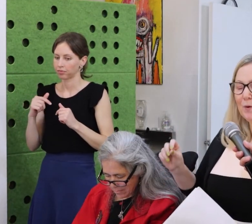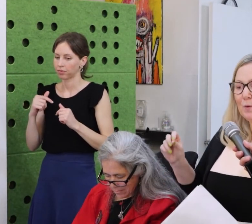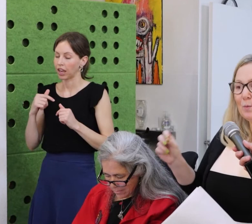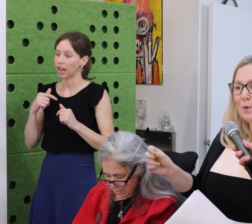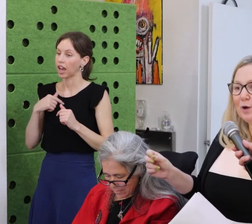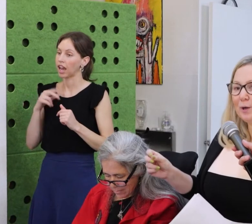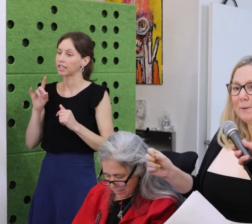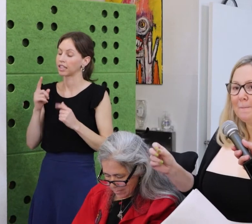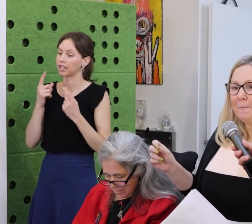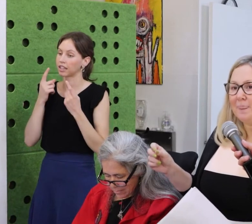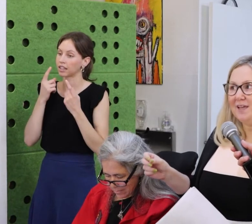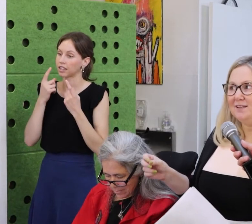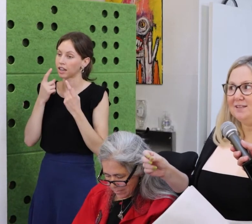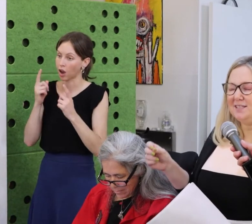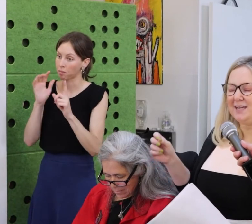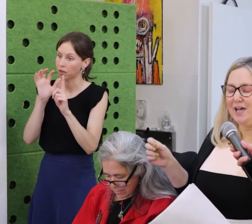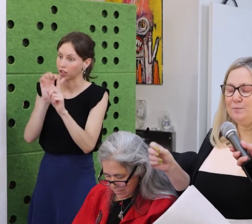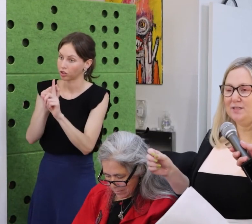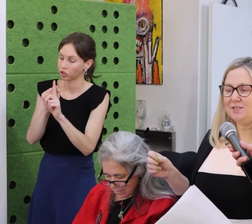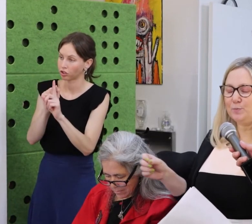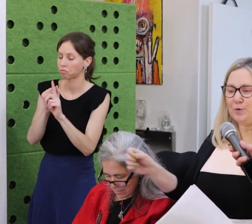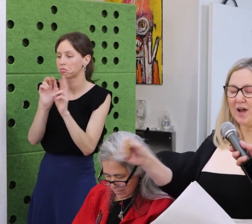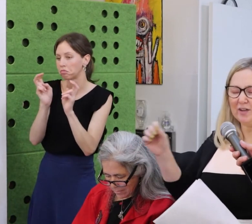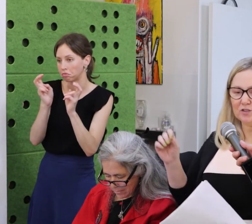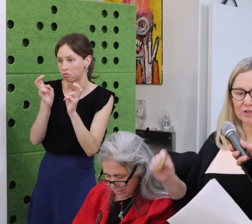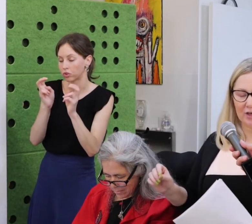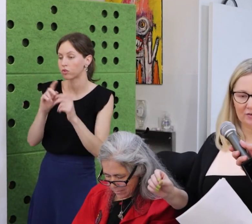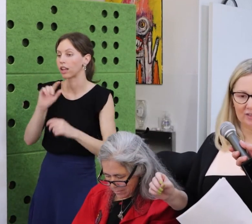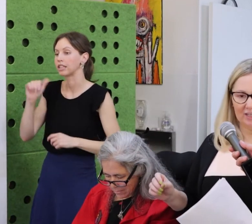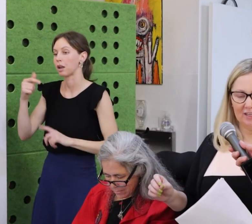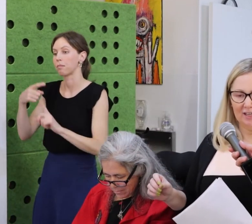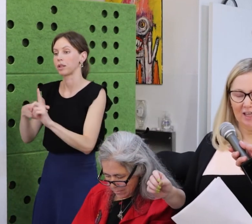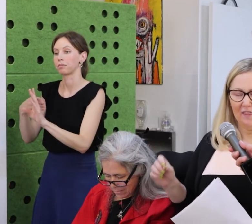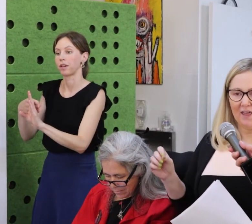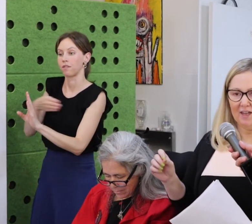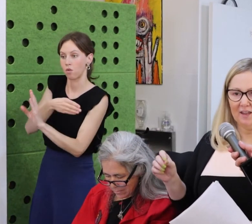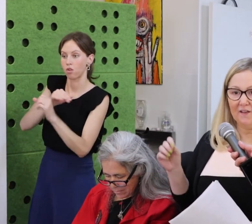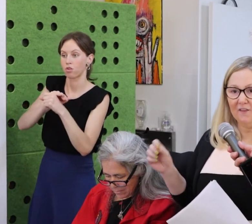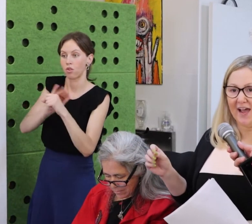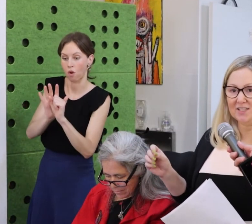I grew up in Iowa and was proud to say that Senator Tom Harkin was my senator.